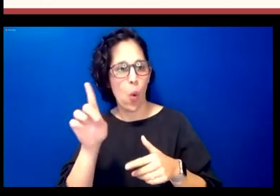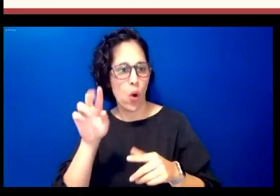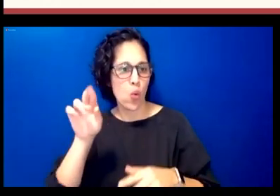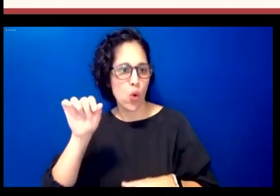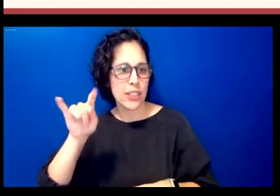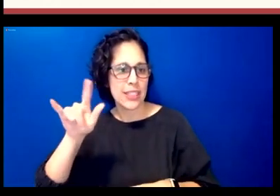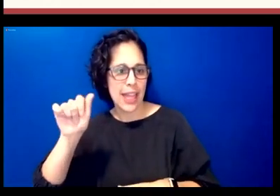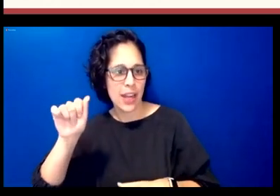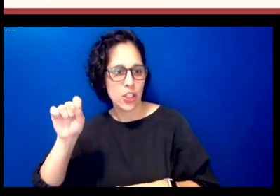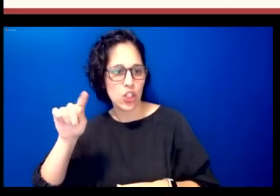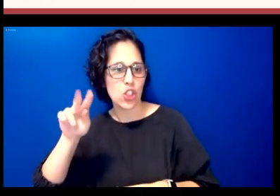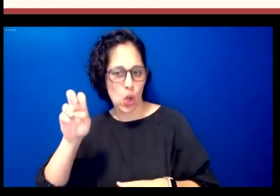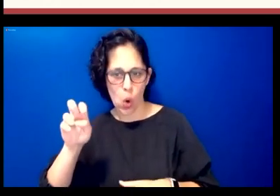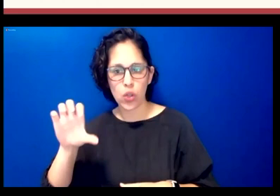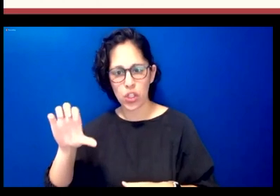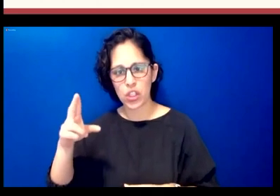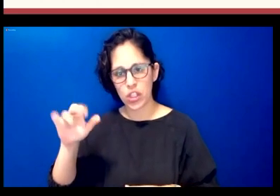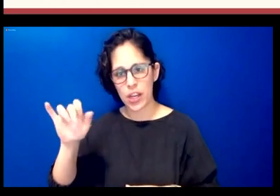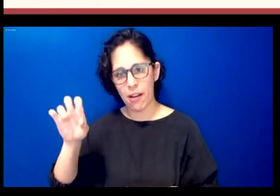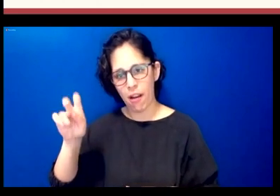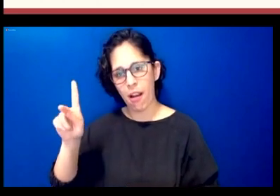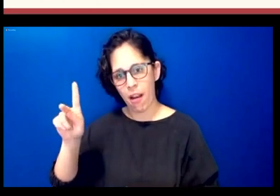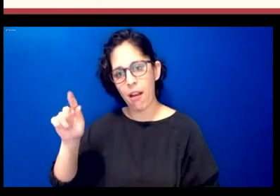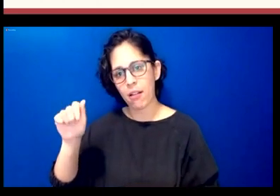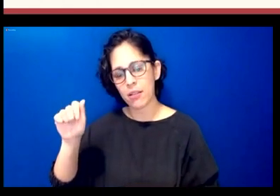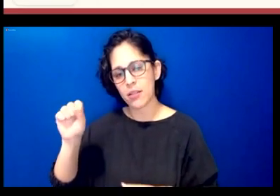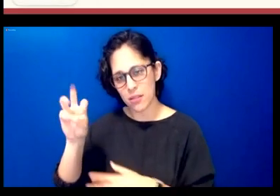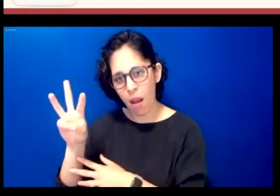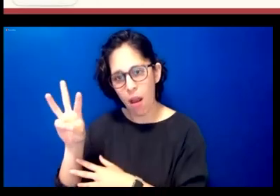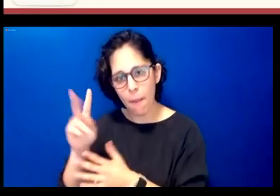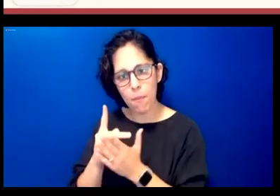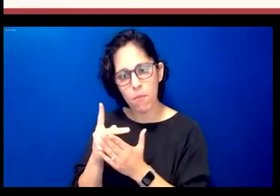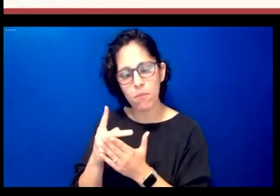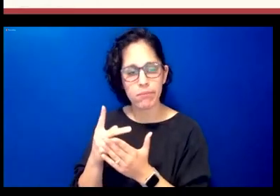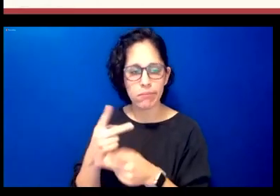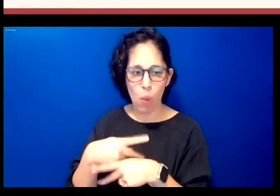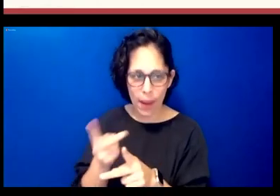chickasaw product and what we have right here is uh this menu bar that shows you all the